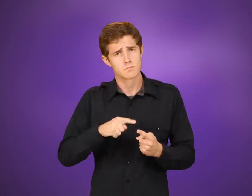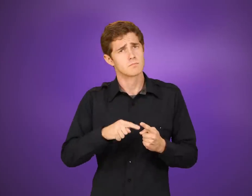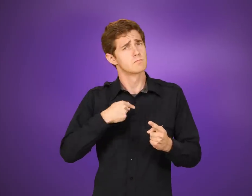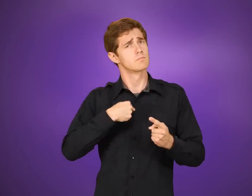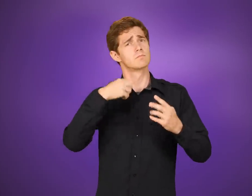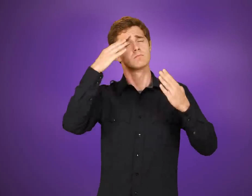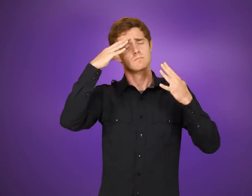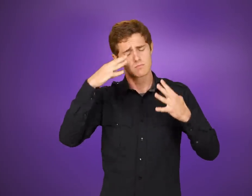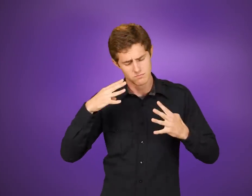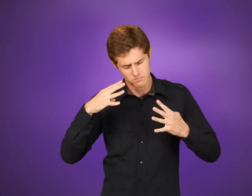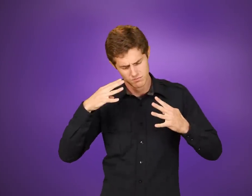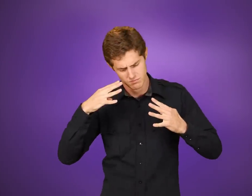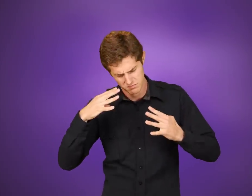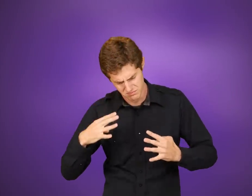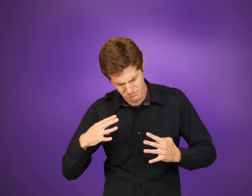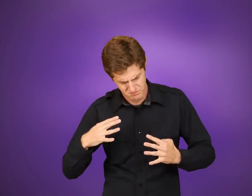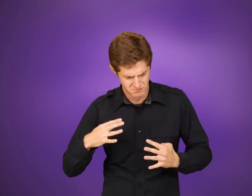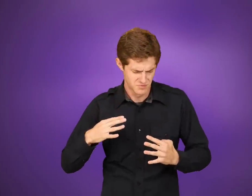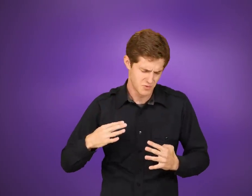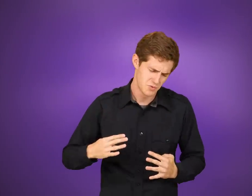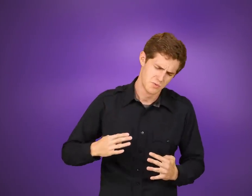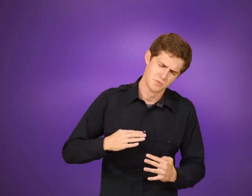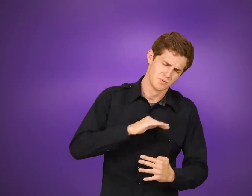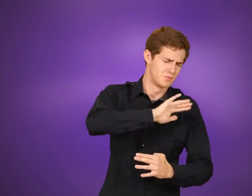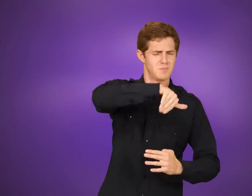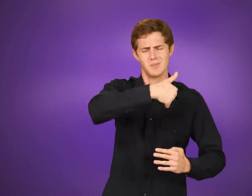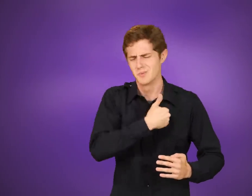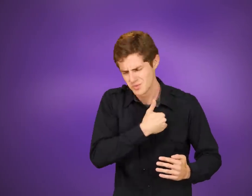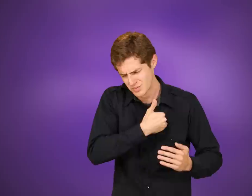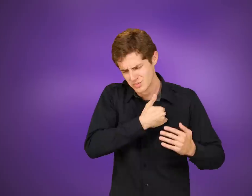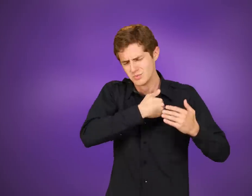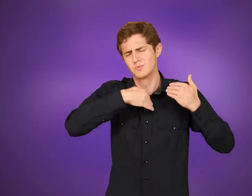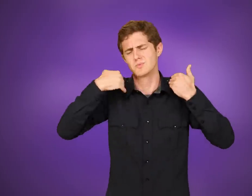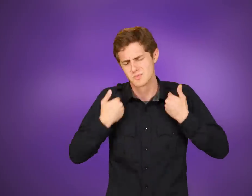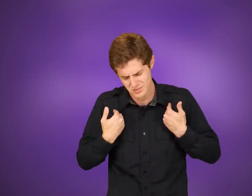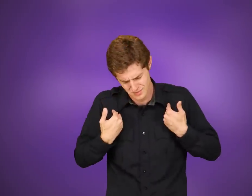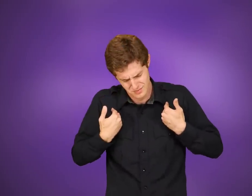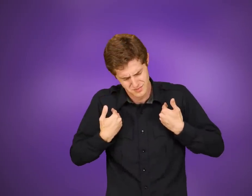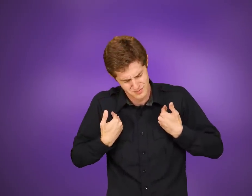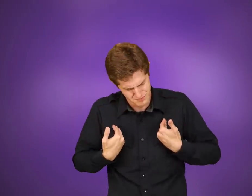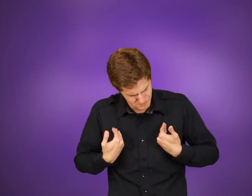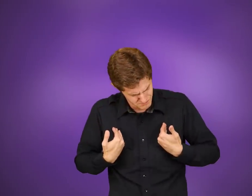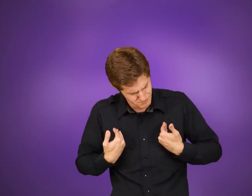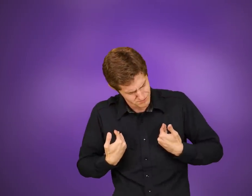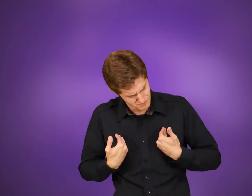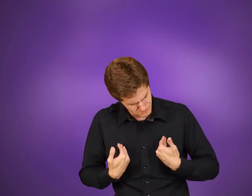When I am down, and oh my soul, so weary; WHEN I SAD, SOUL TIRED